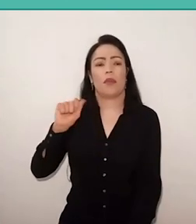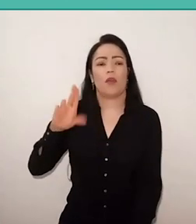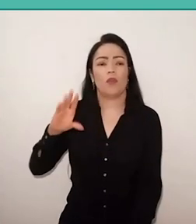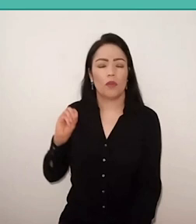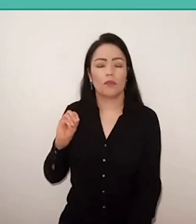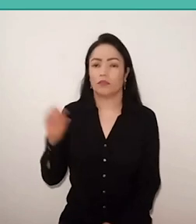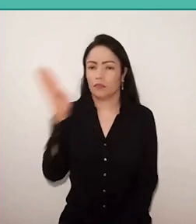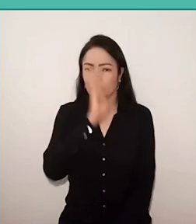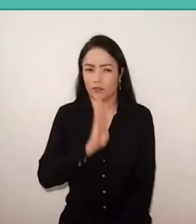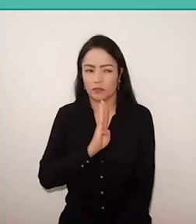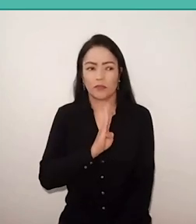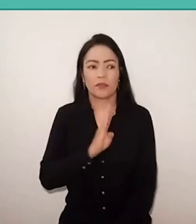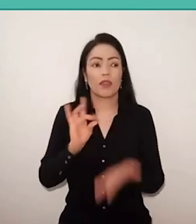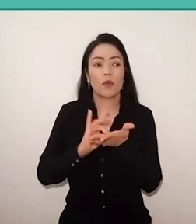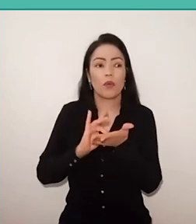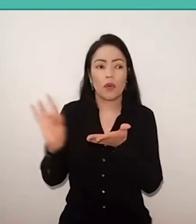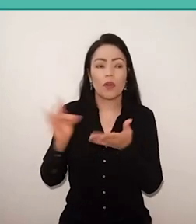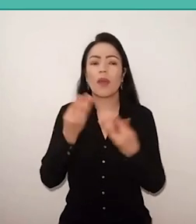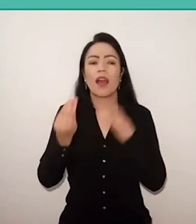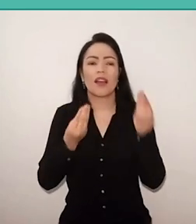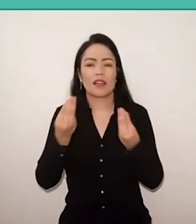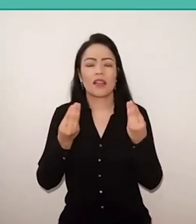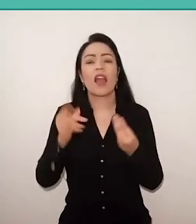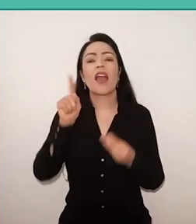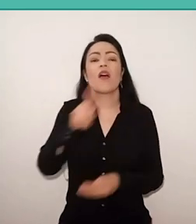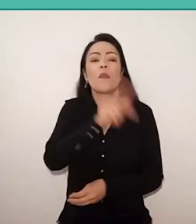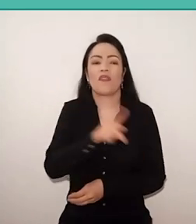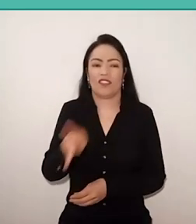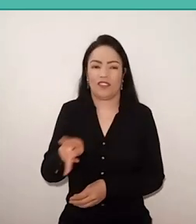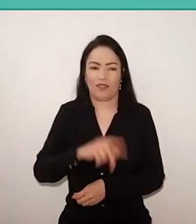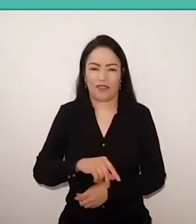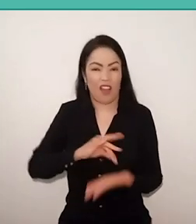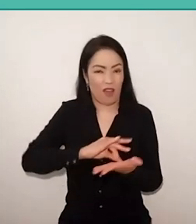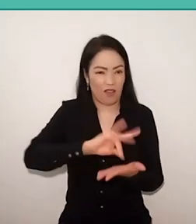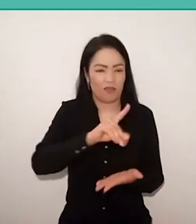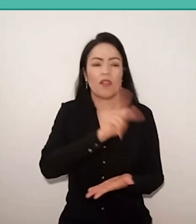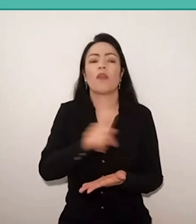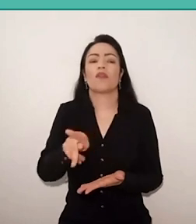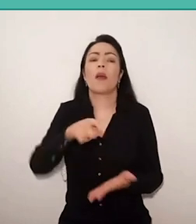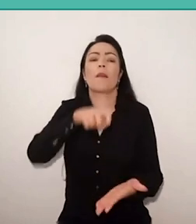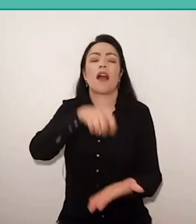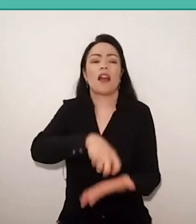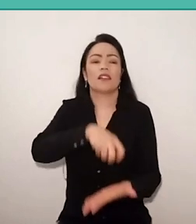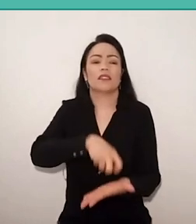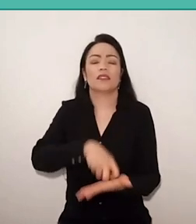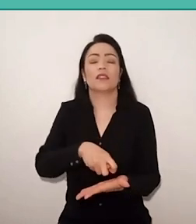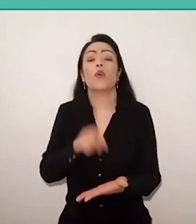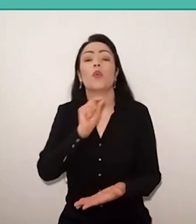is the hate for the teachers, to punish them in their political orientation.